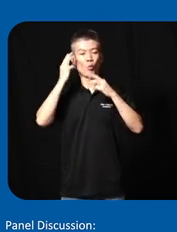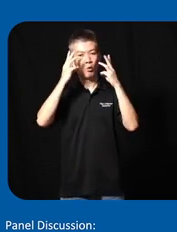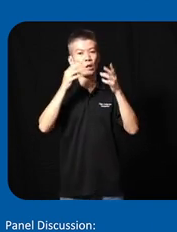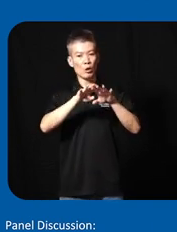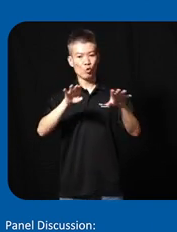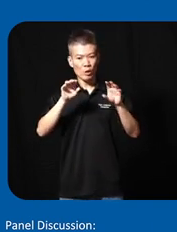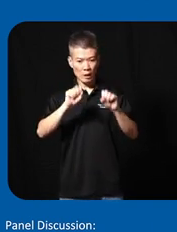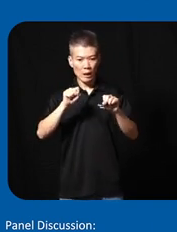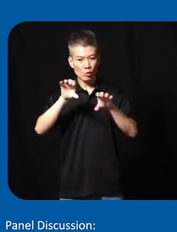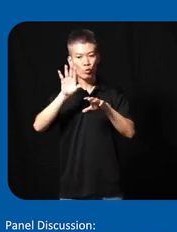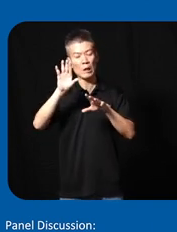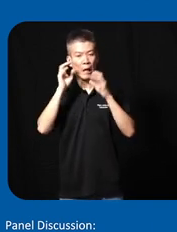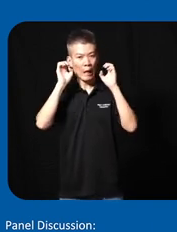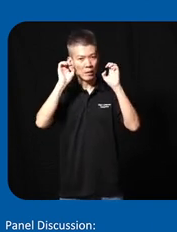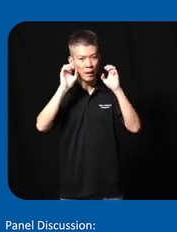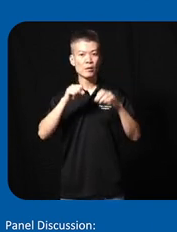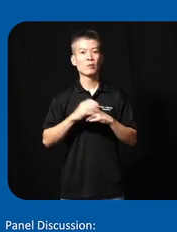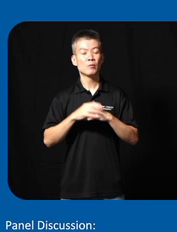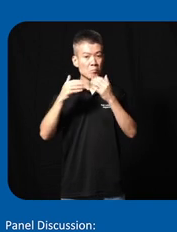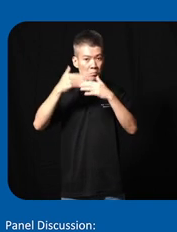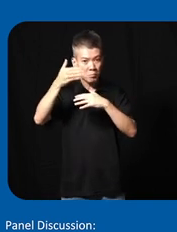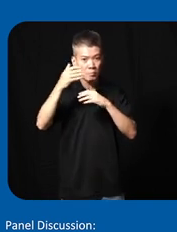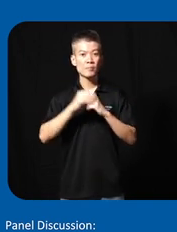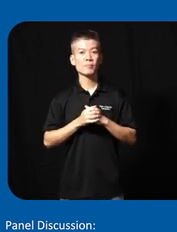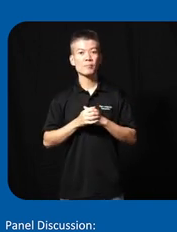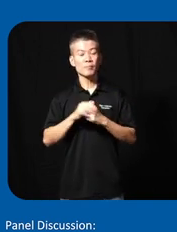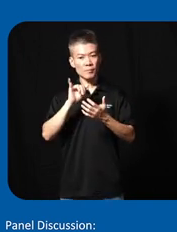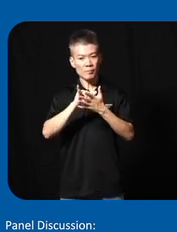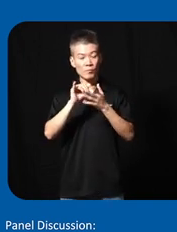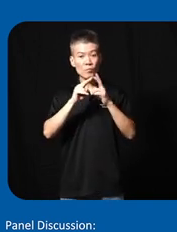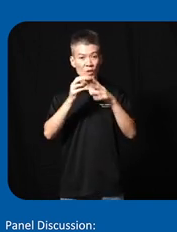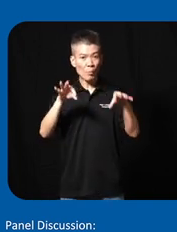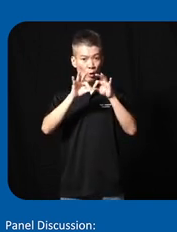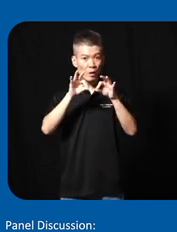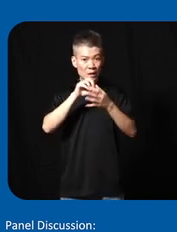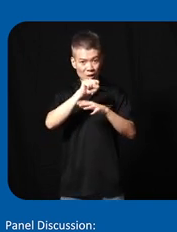children can still do the exercises next of course study is very important in Singapore content right